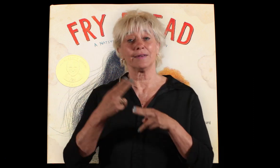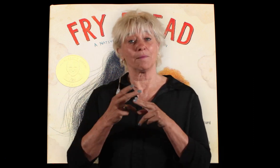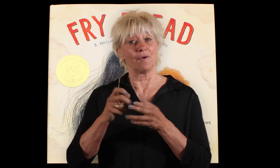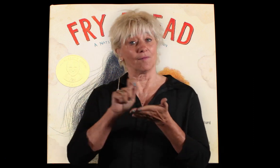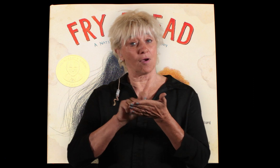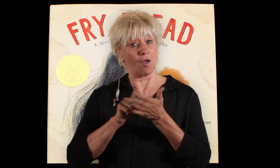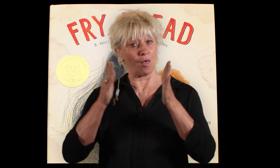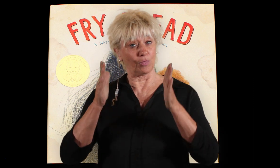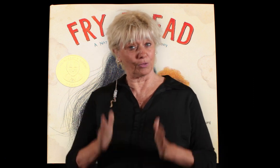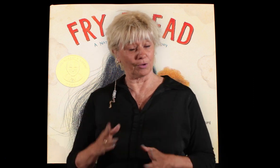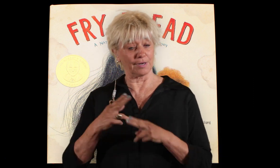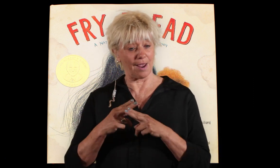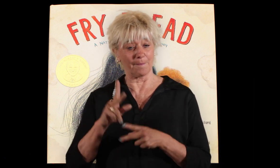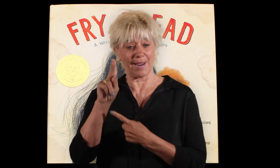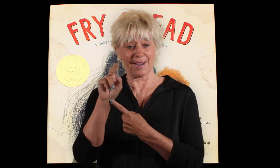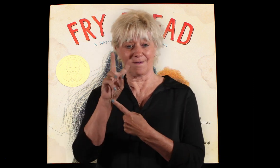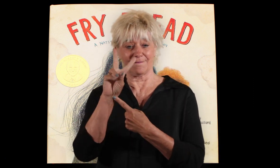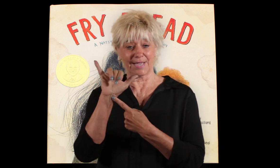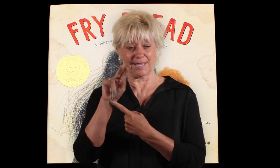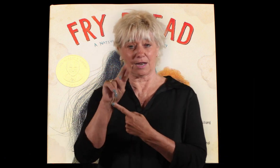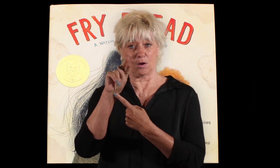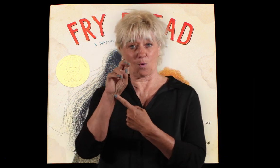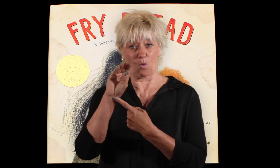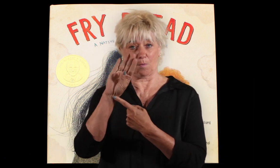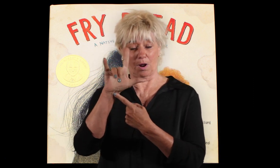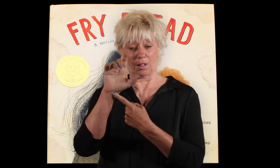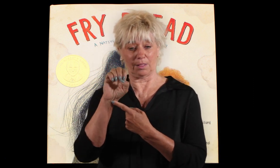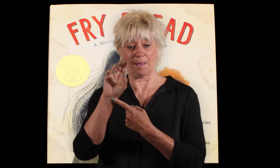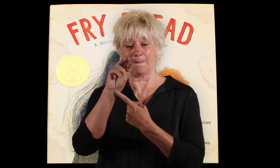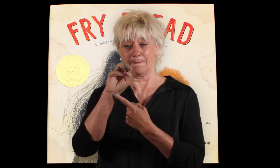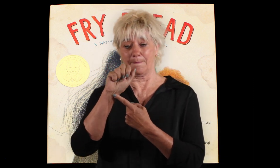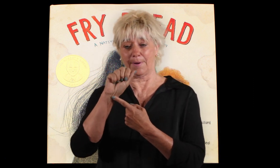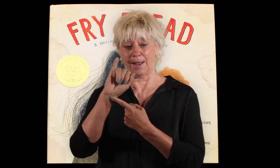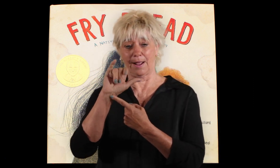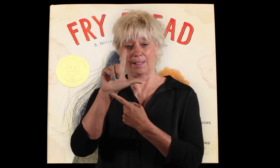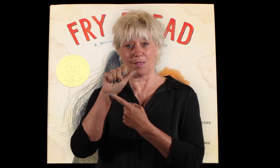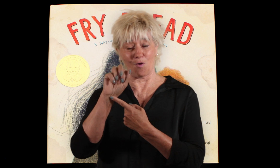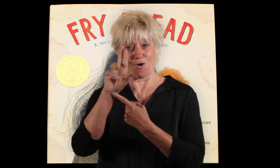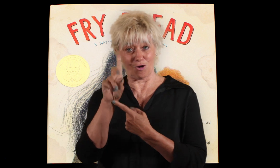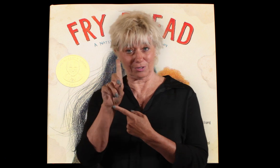written by Kevin Noble Maillard